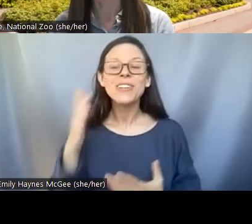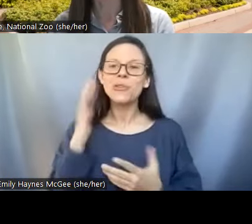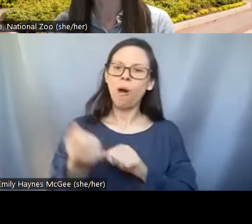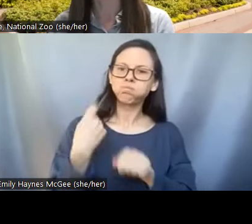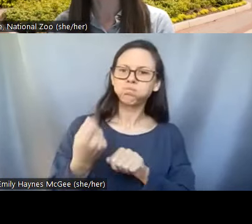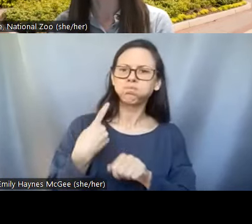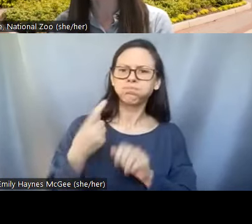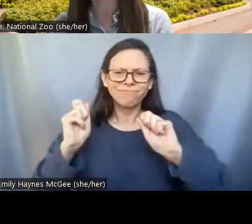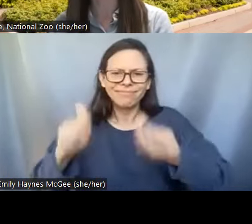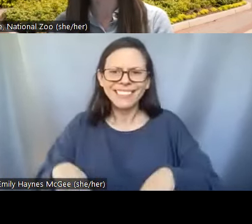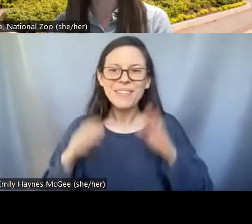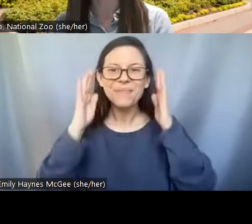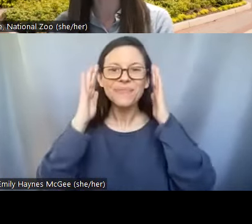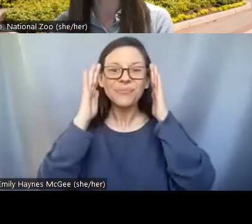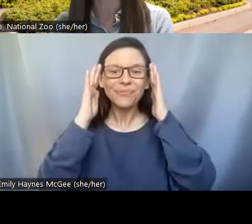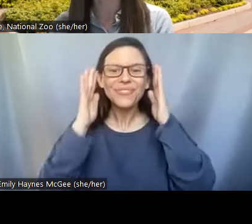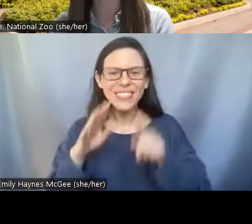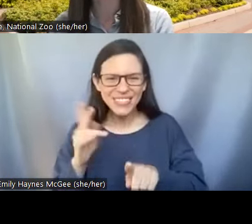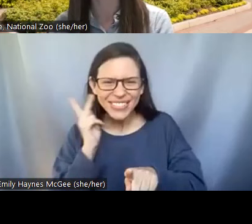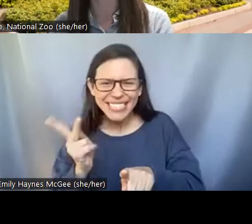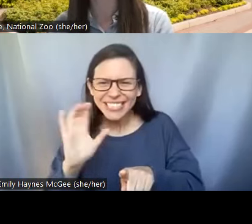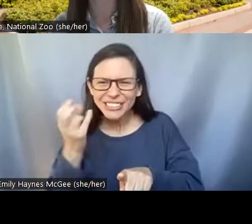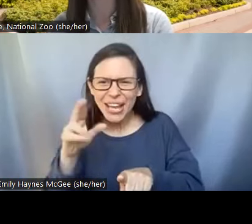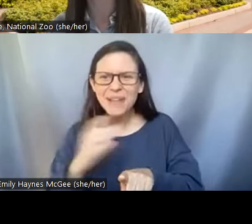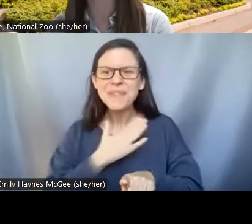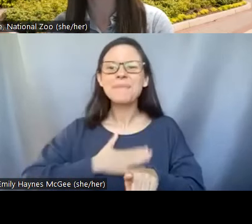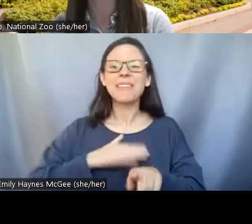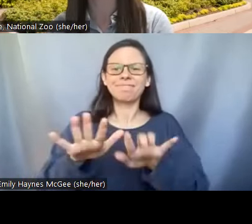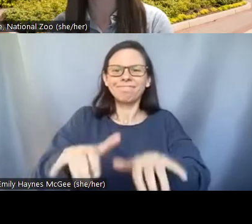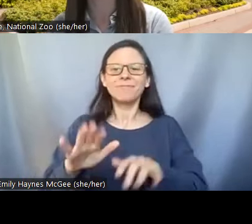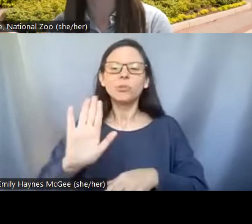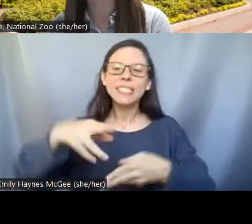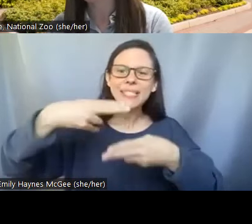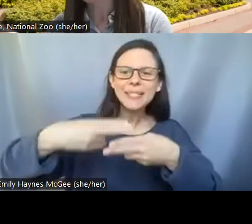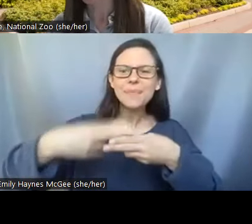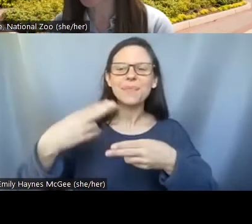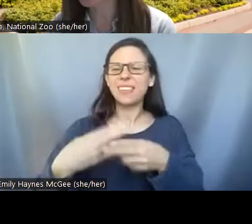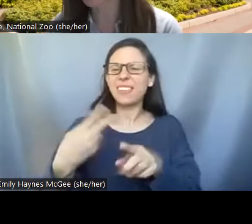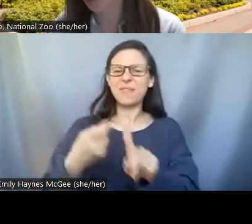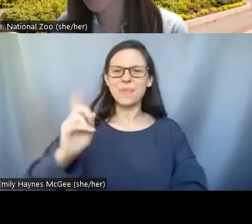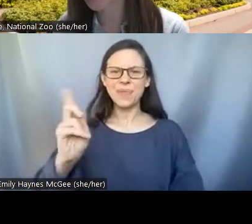Now I want you to find that chat and tell us your name and where you are joining from and if anyone